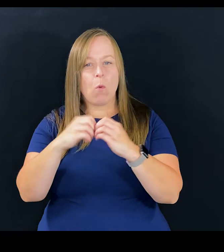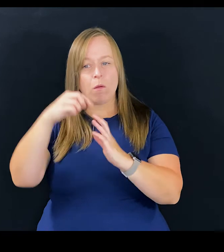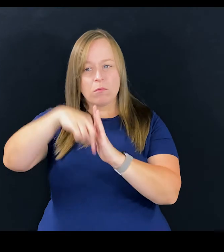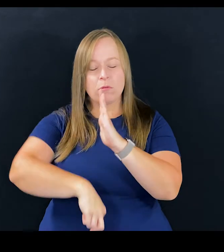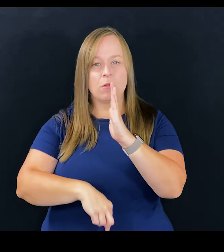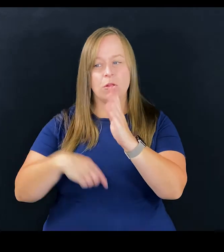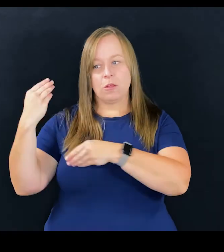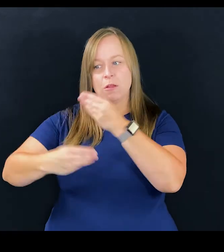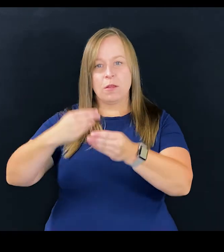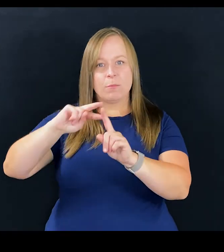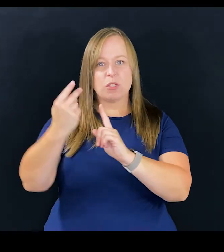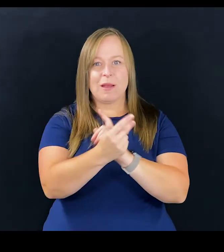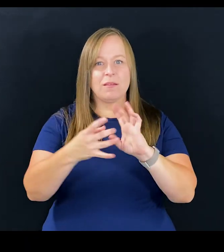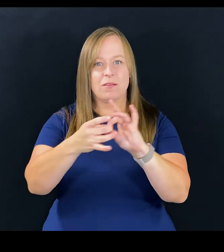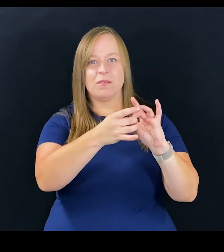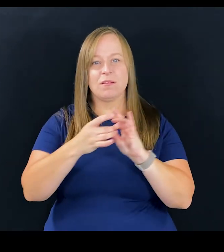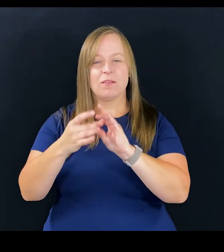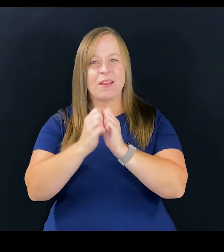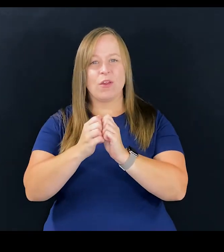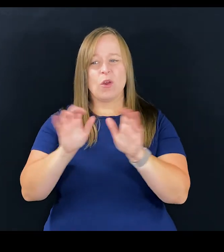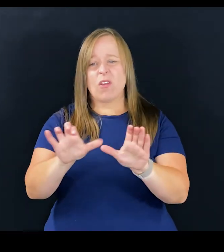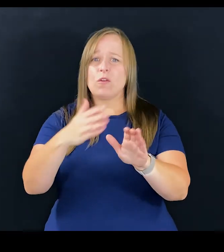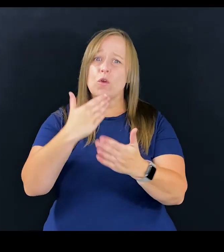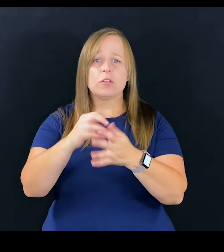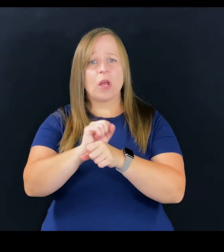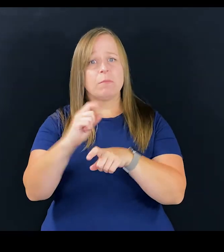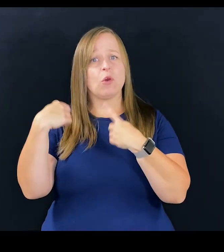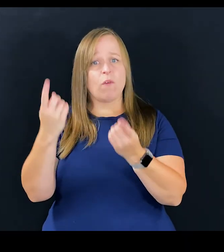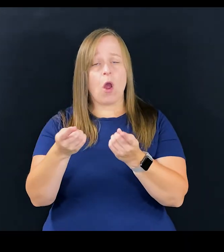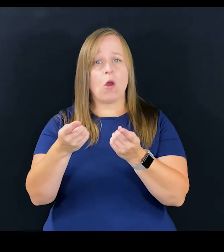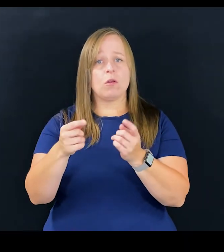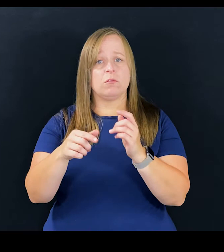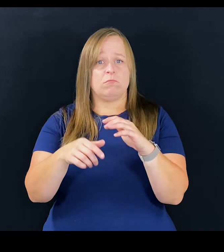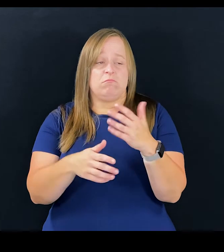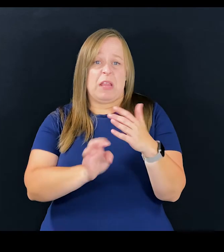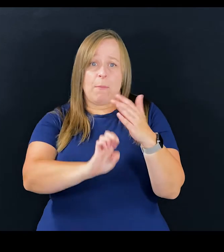And then that will bring the perspective together. We've done a pretty good job of it in grade school